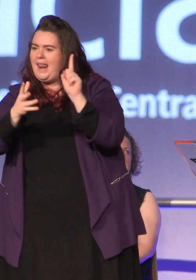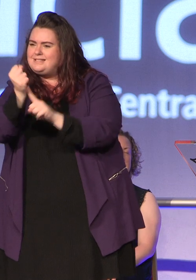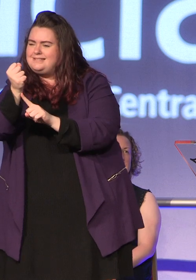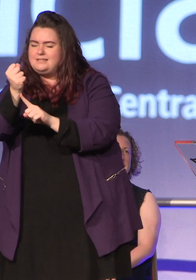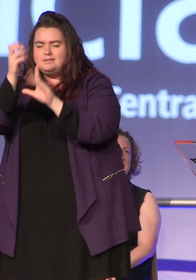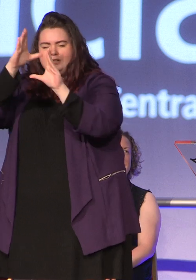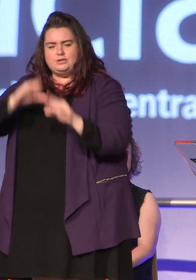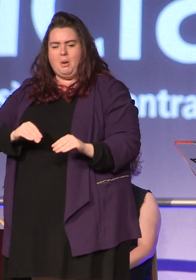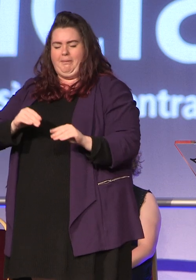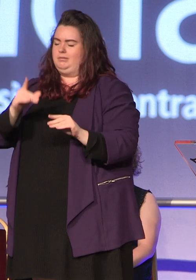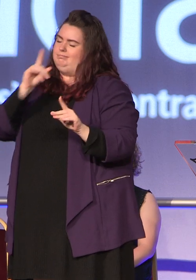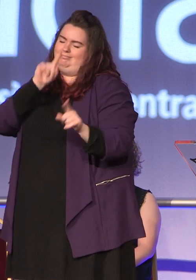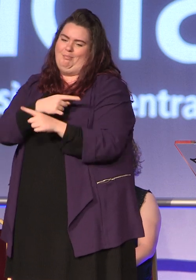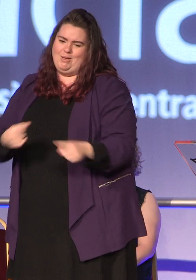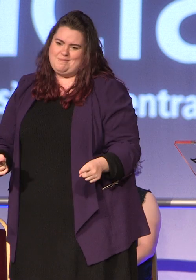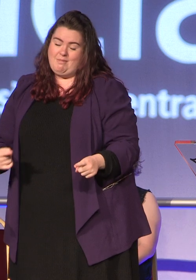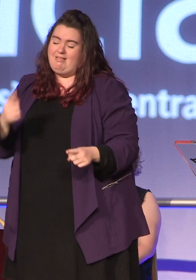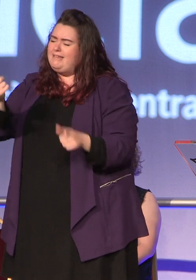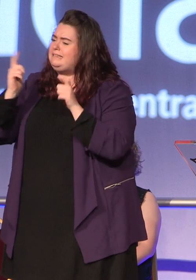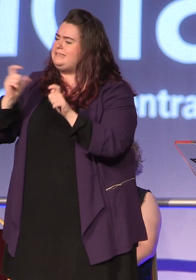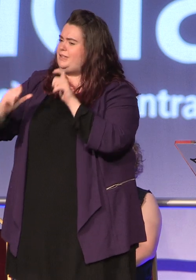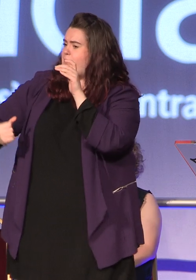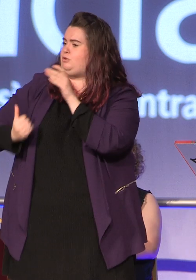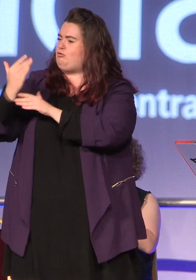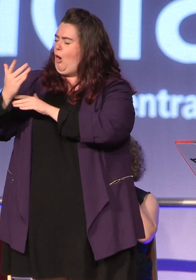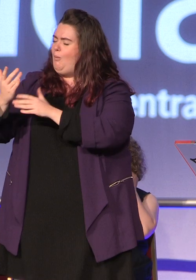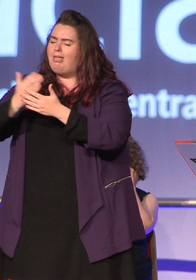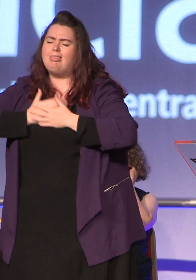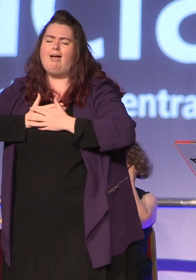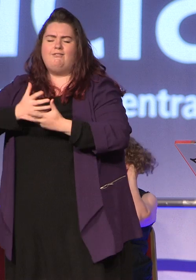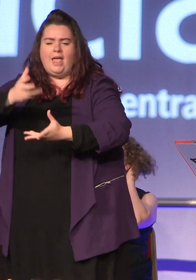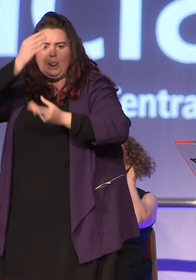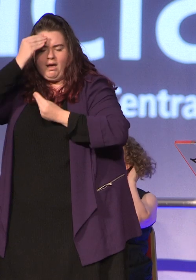your potential, keep growing and loving and learning so yes those opportunities